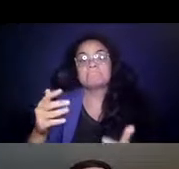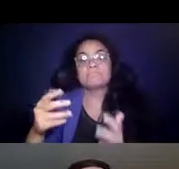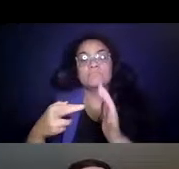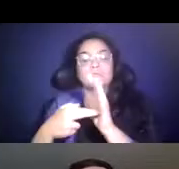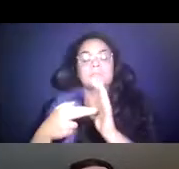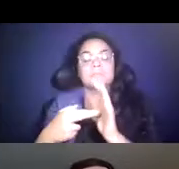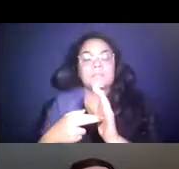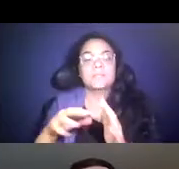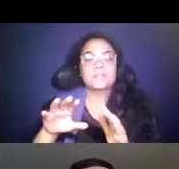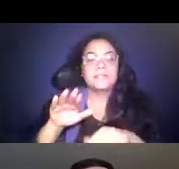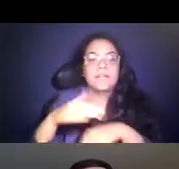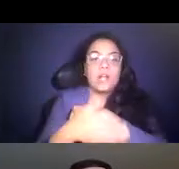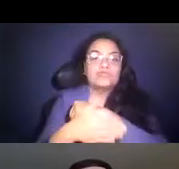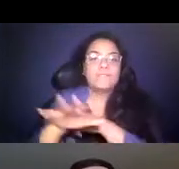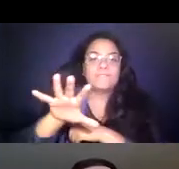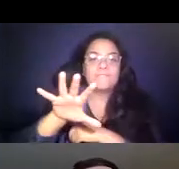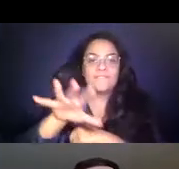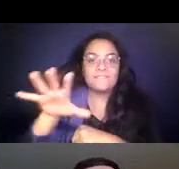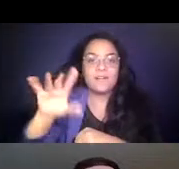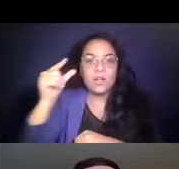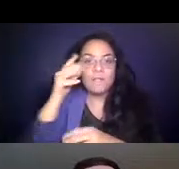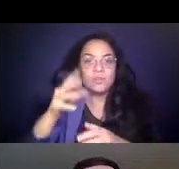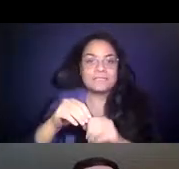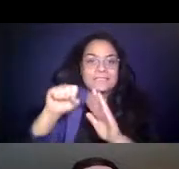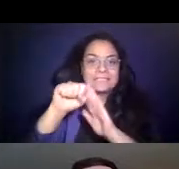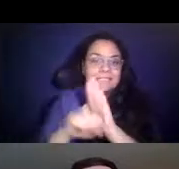55 governors of our states and territories and what